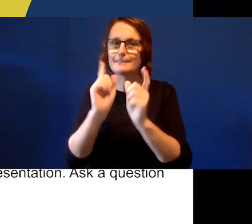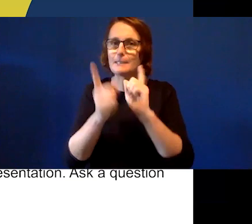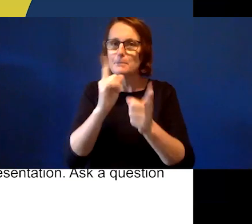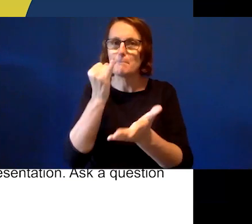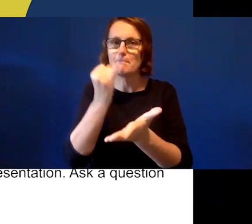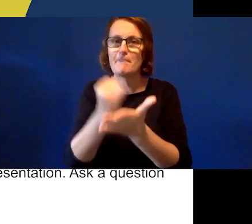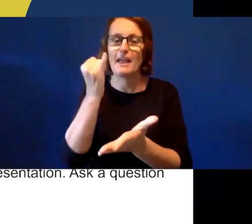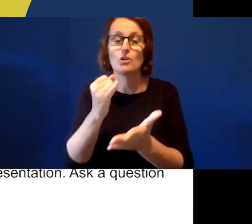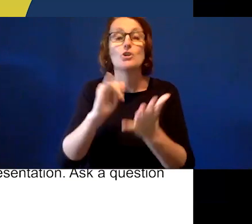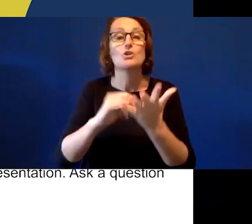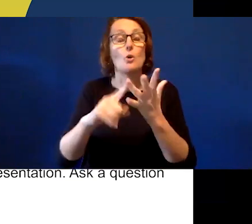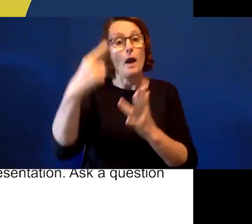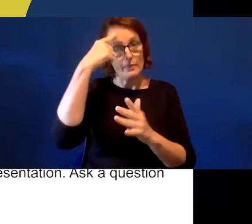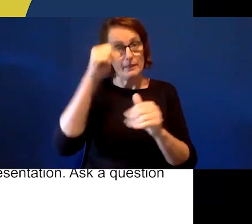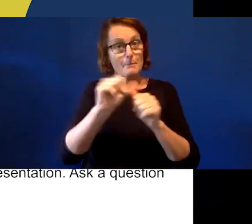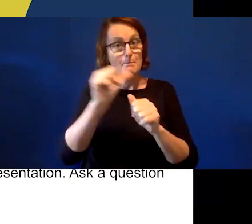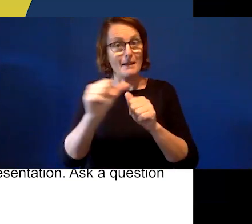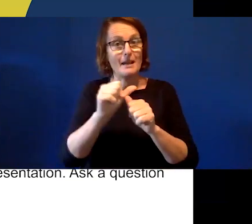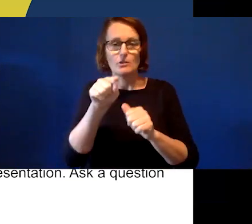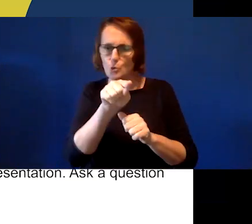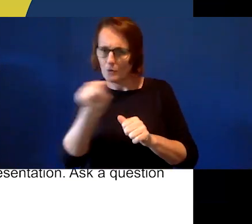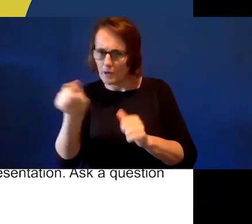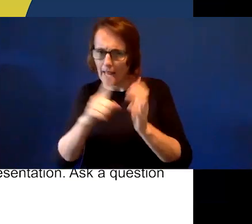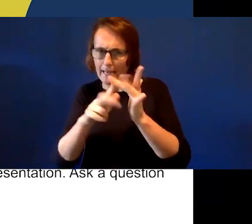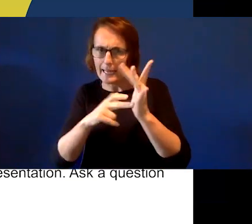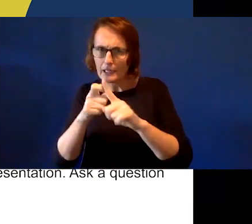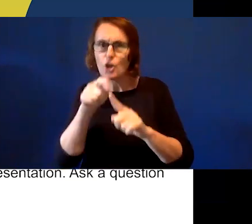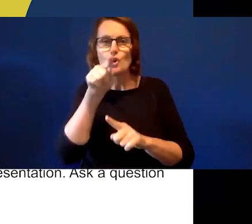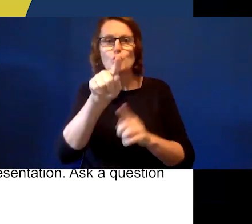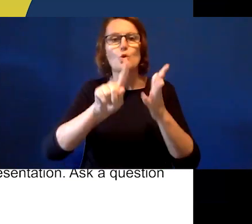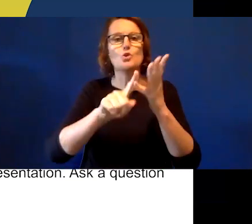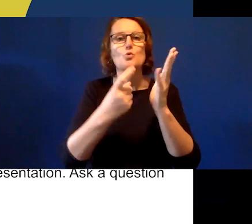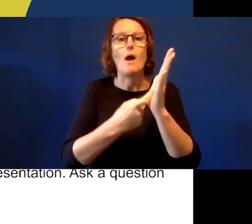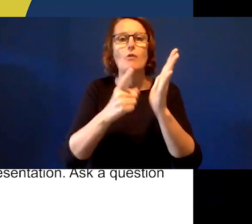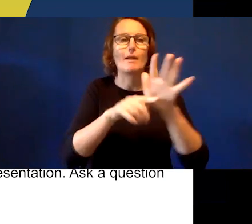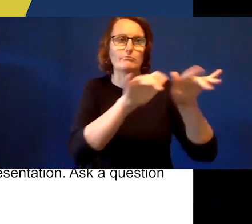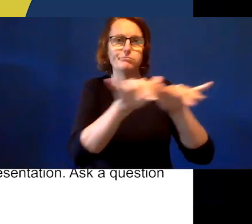my advice is maybe just to type those URLs in your own browser if you need to.